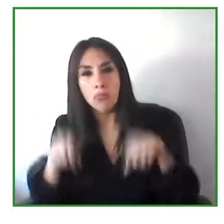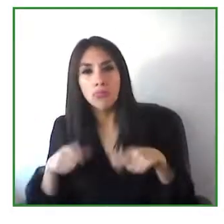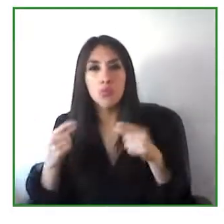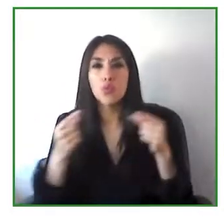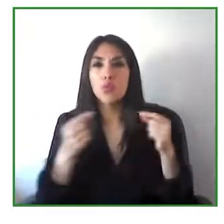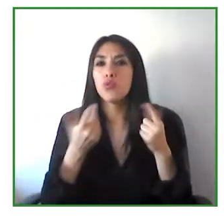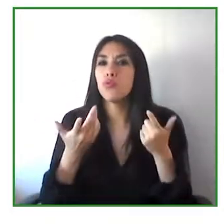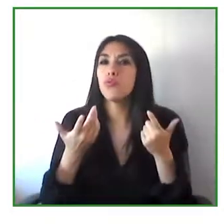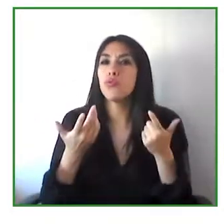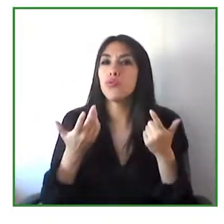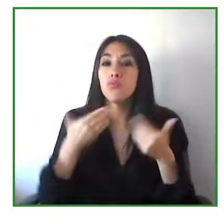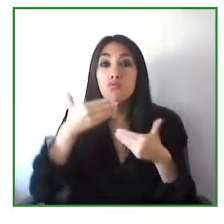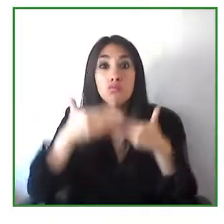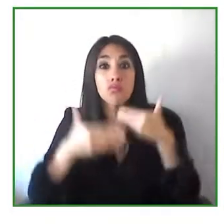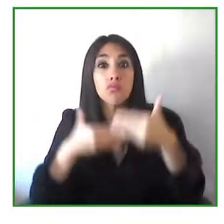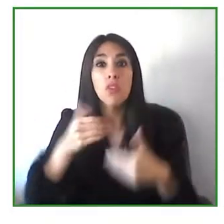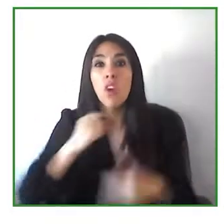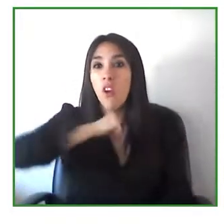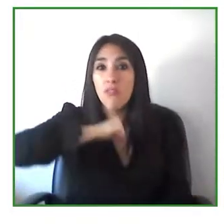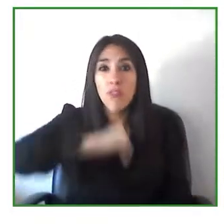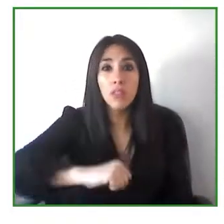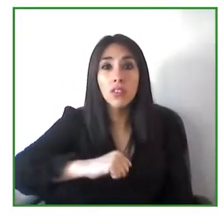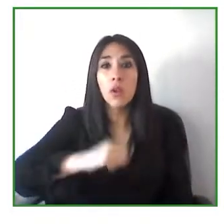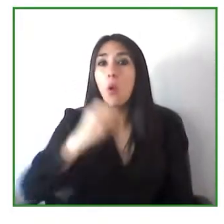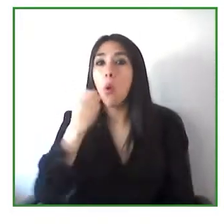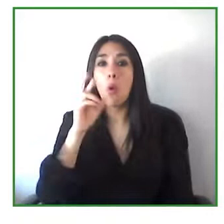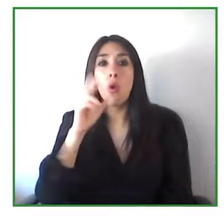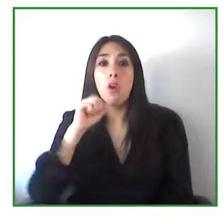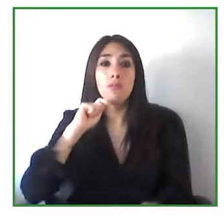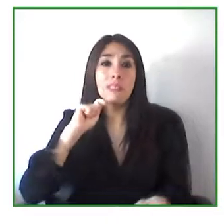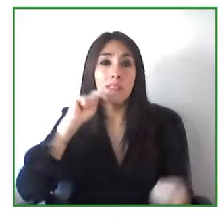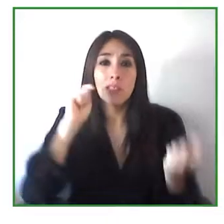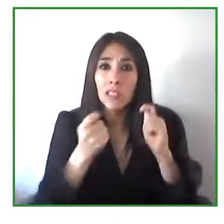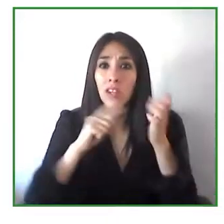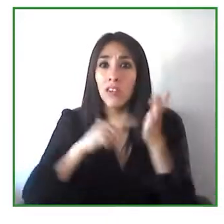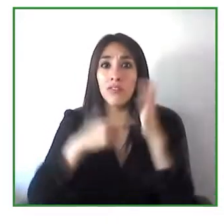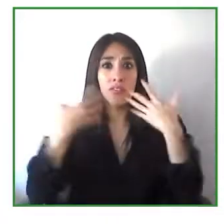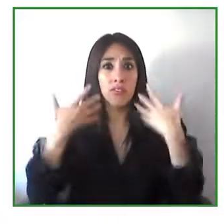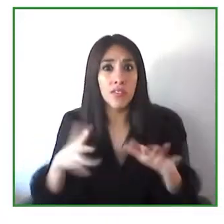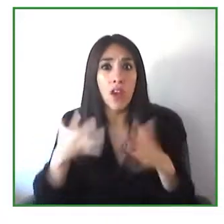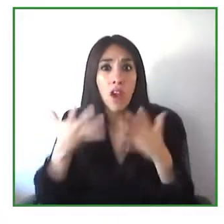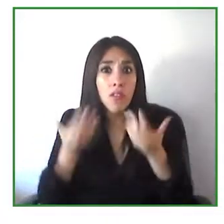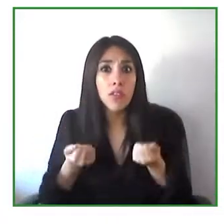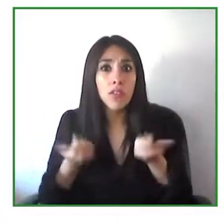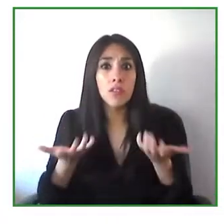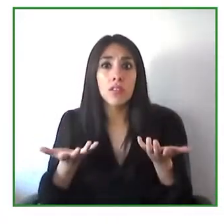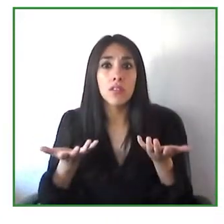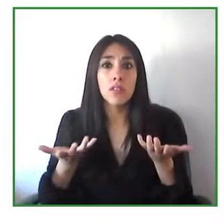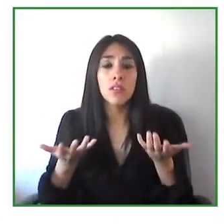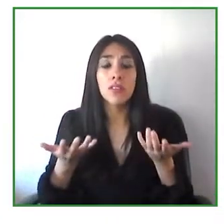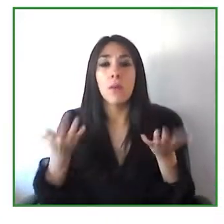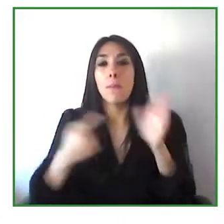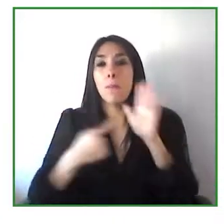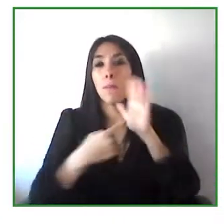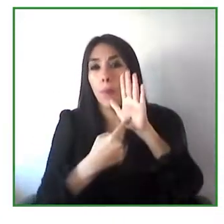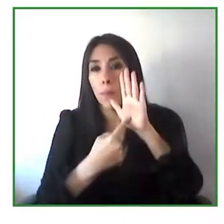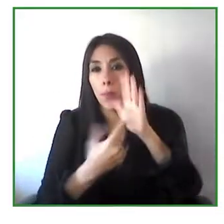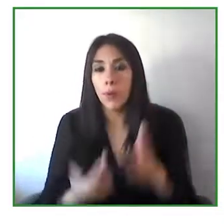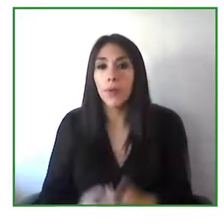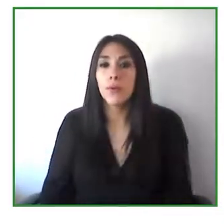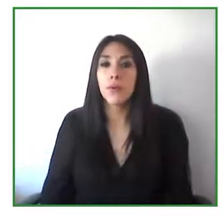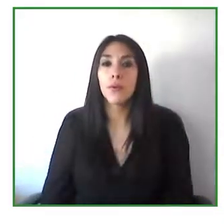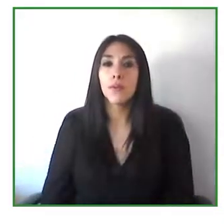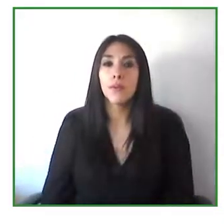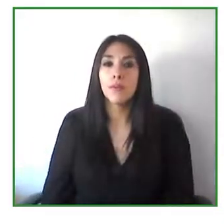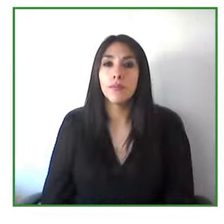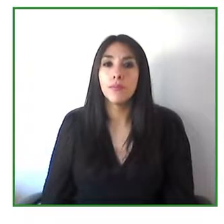So, for instance we heard a lot about mobile accessibility features in Laura’s